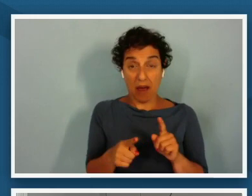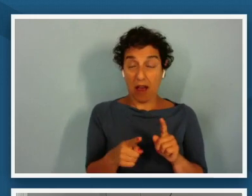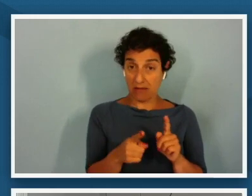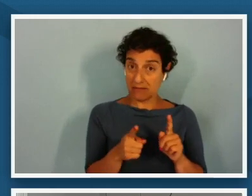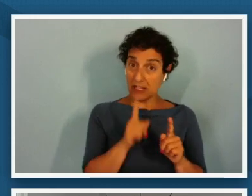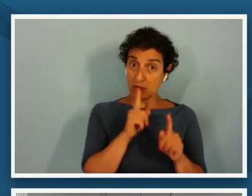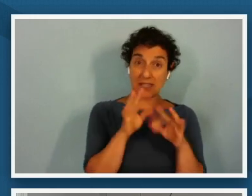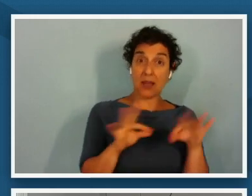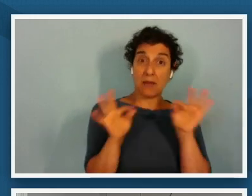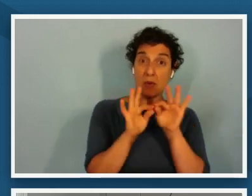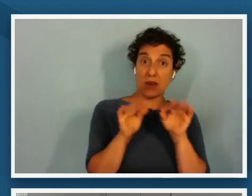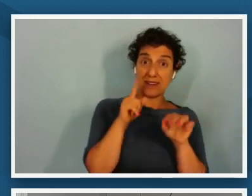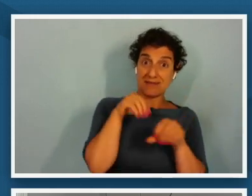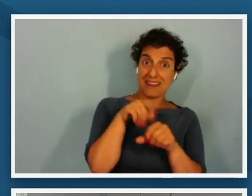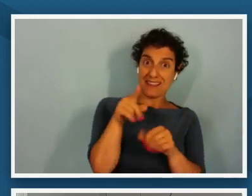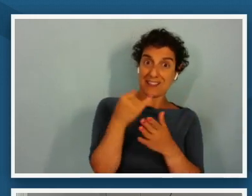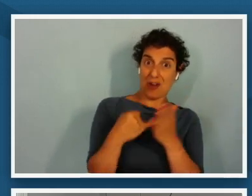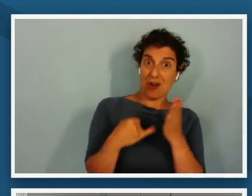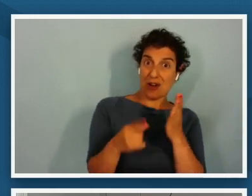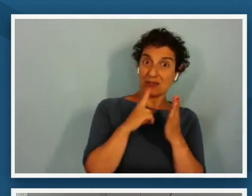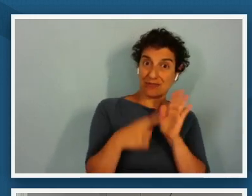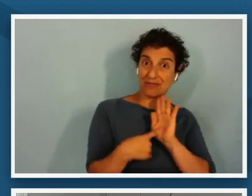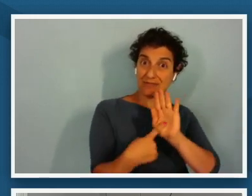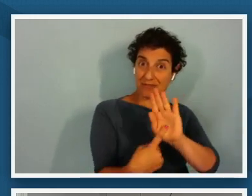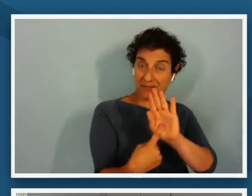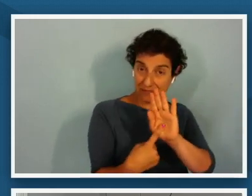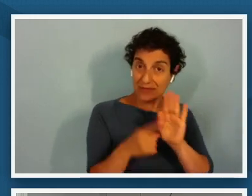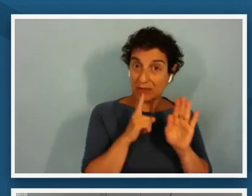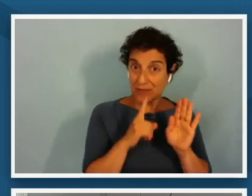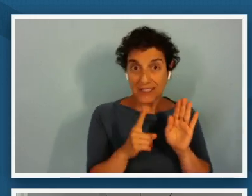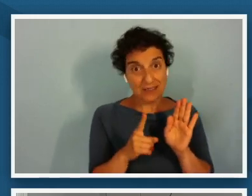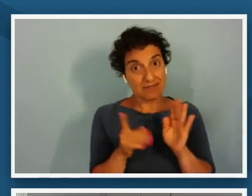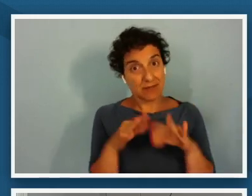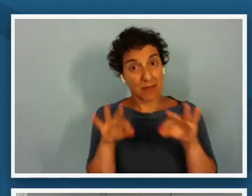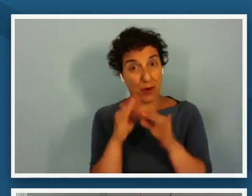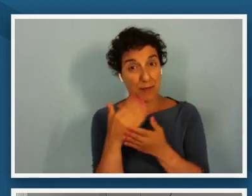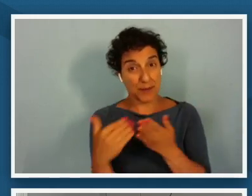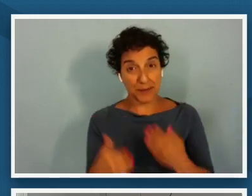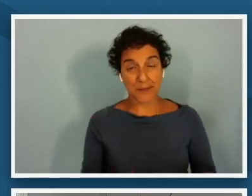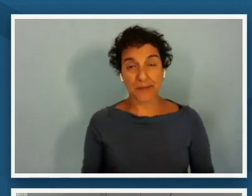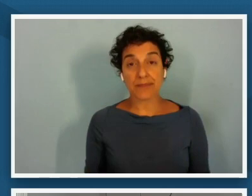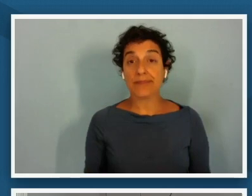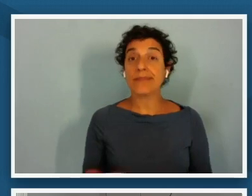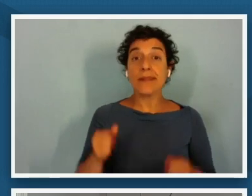artwork to to put it out there as a really important component people in the